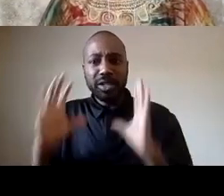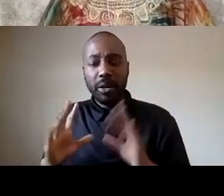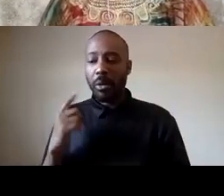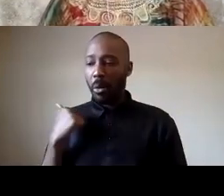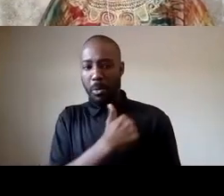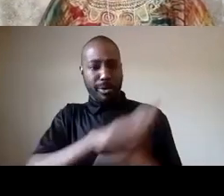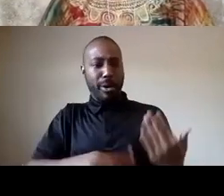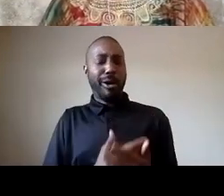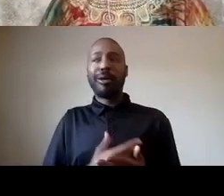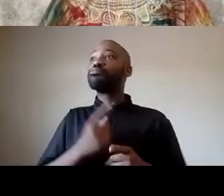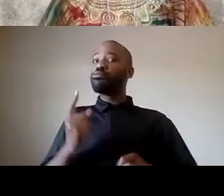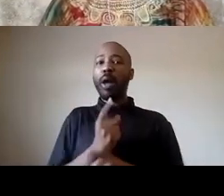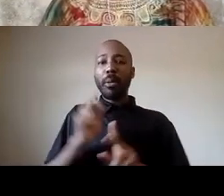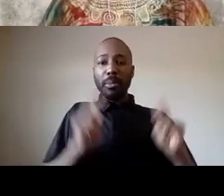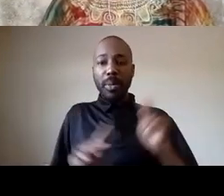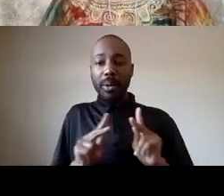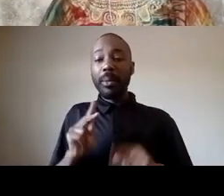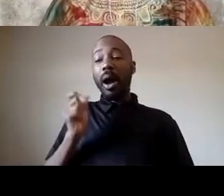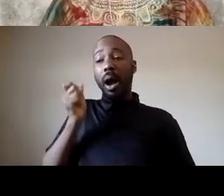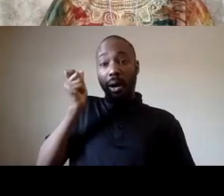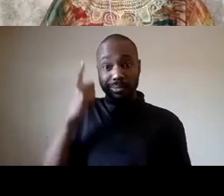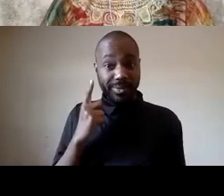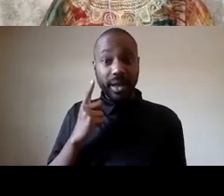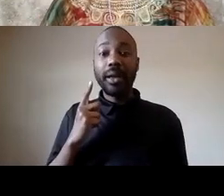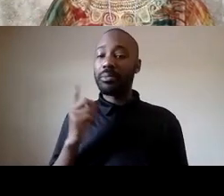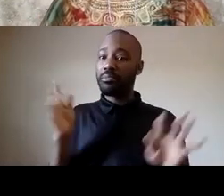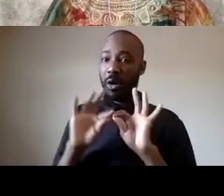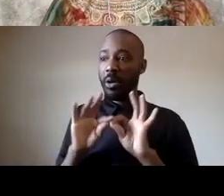it's about stepping into what i believe is our sacred duty